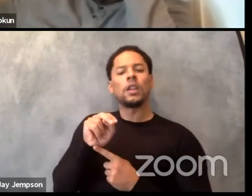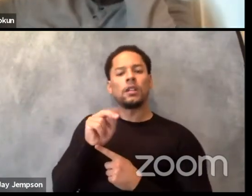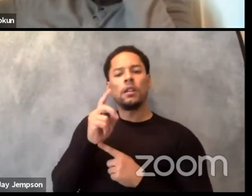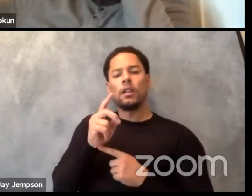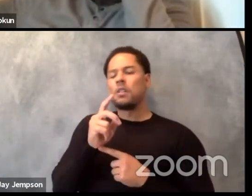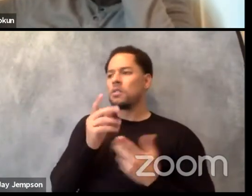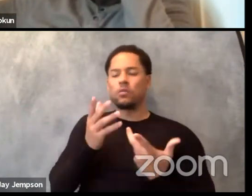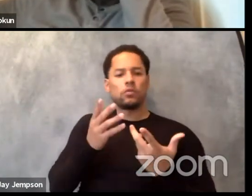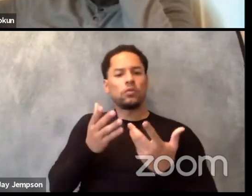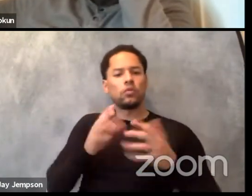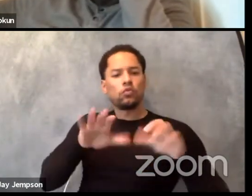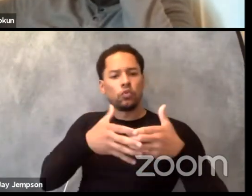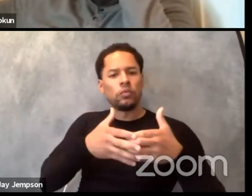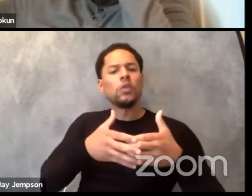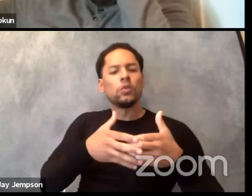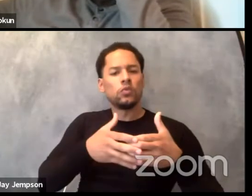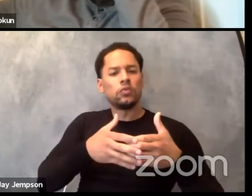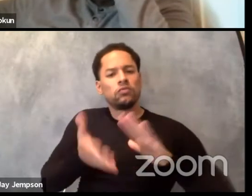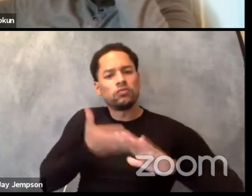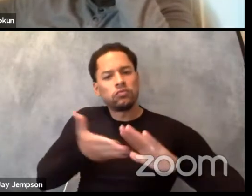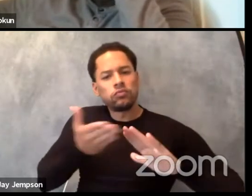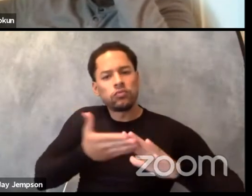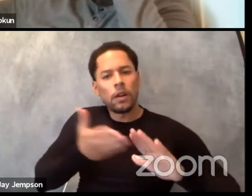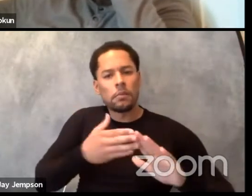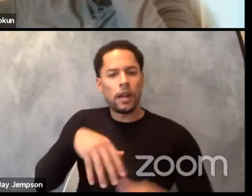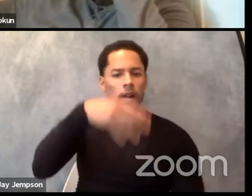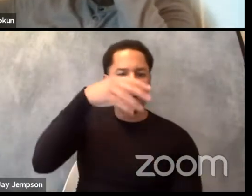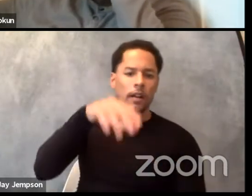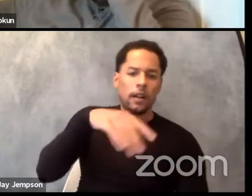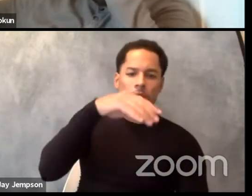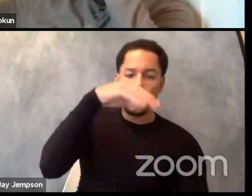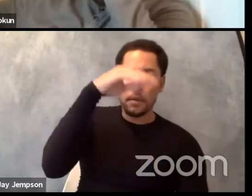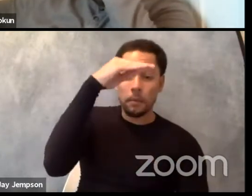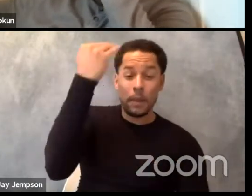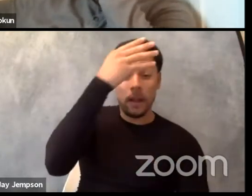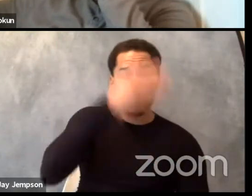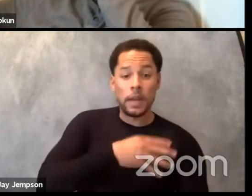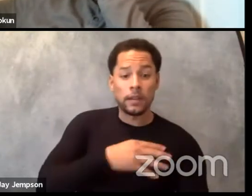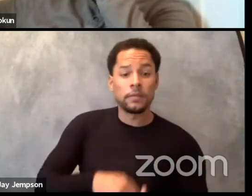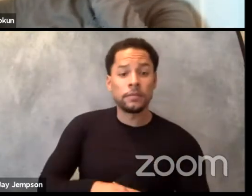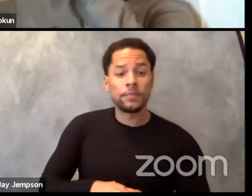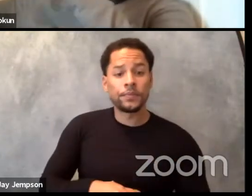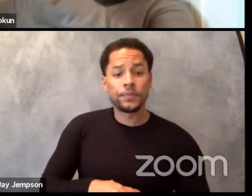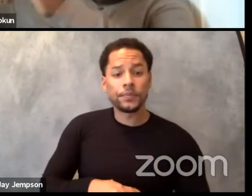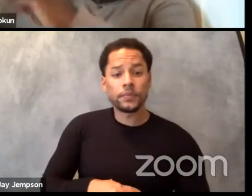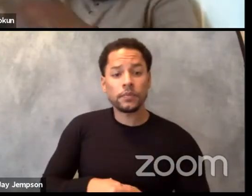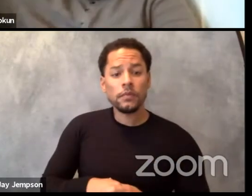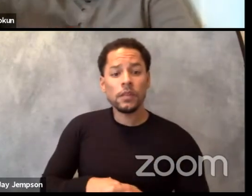of a platform called Wizara which is specifically looking at the meeting between Arab, Asian and African artists.